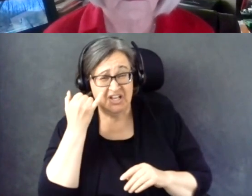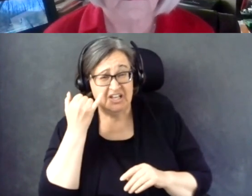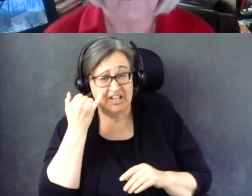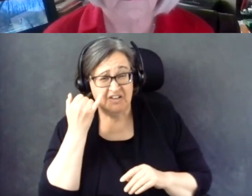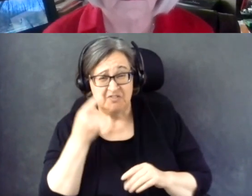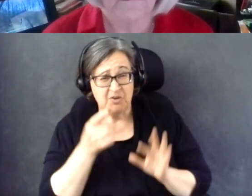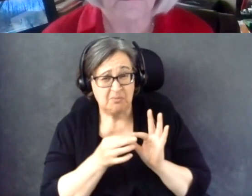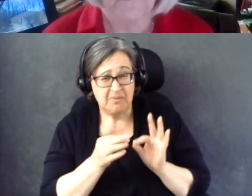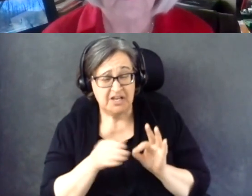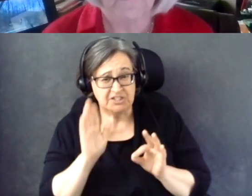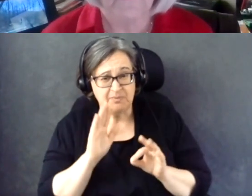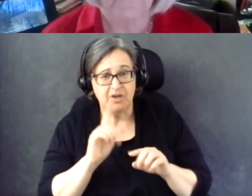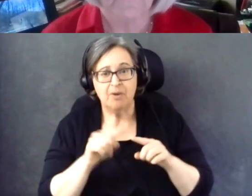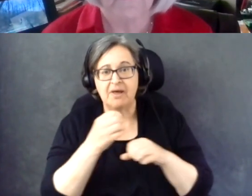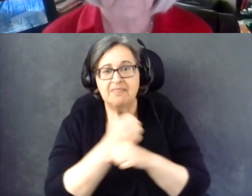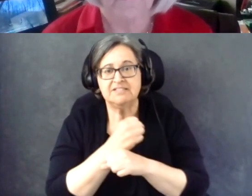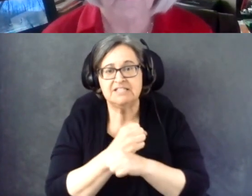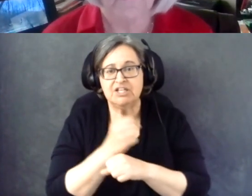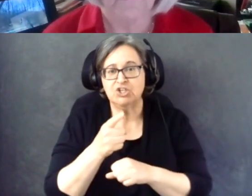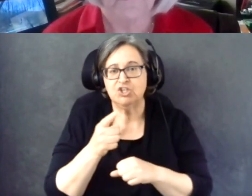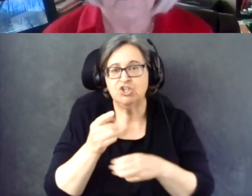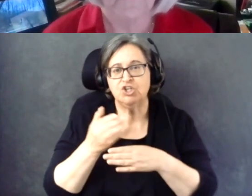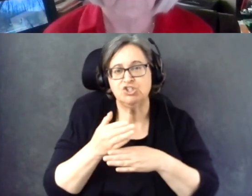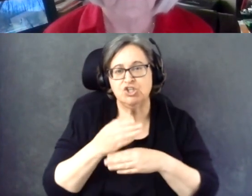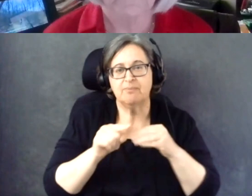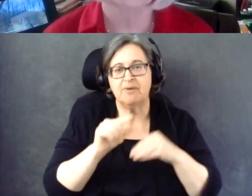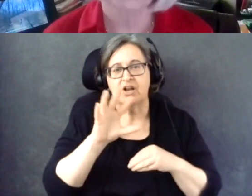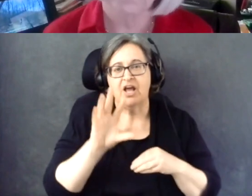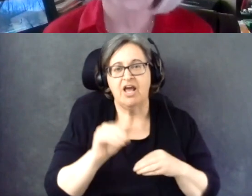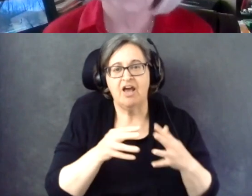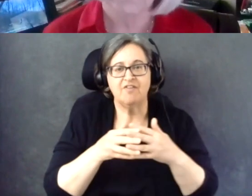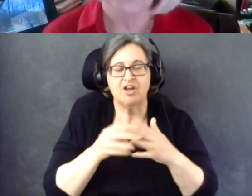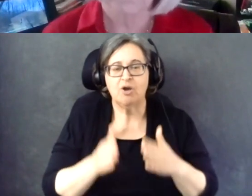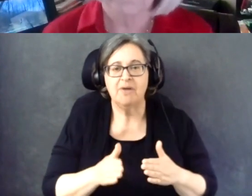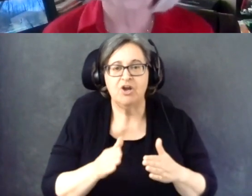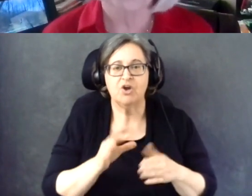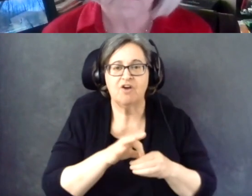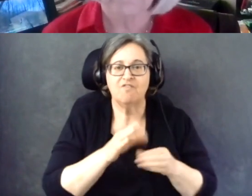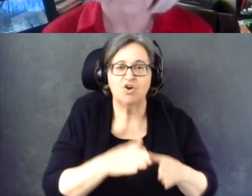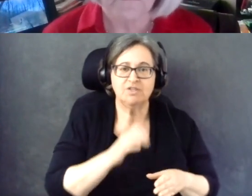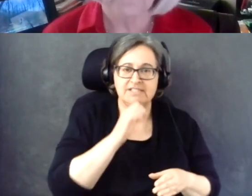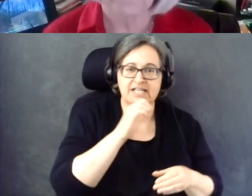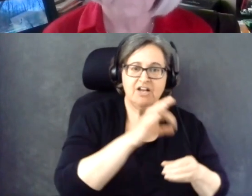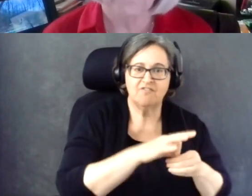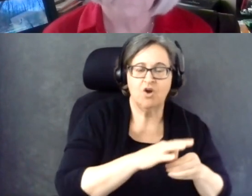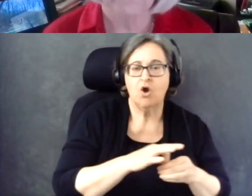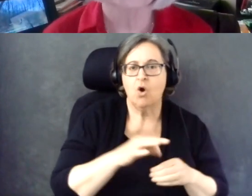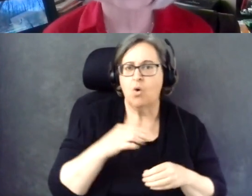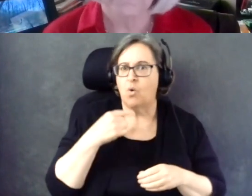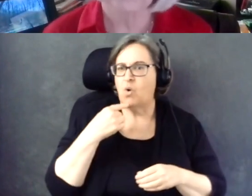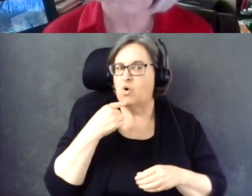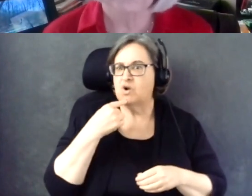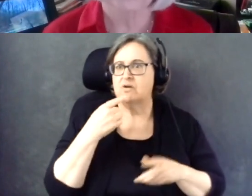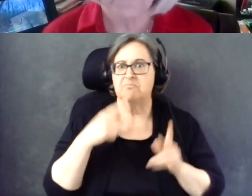But the statistics of African-American not voting or being told they cannot vote, is